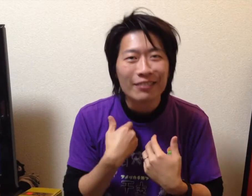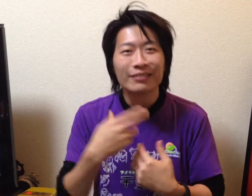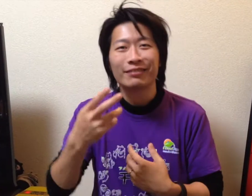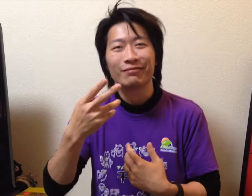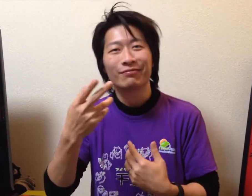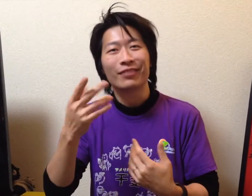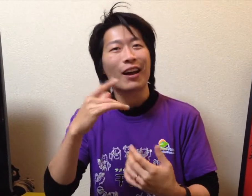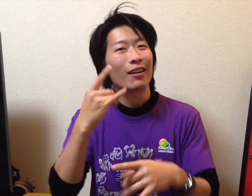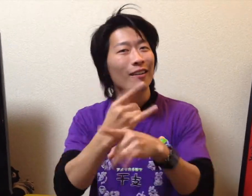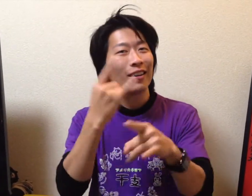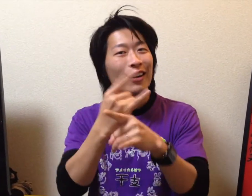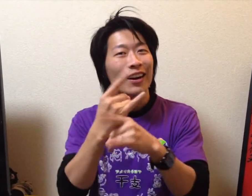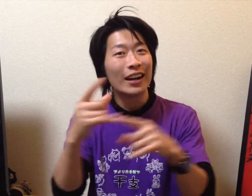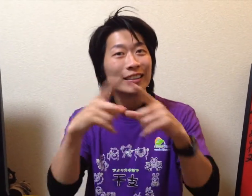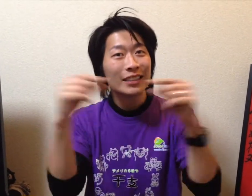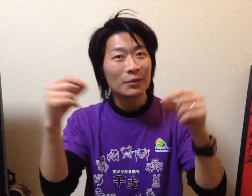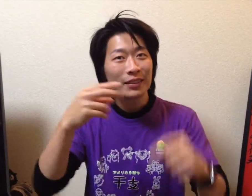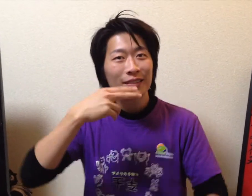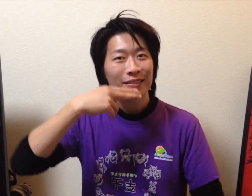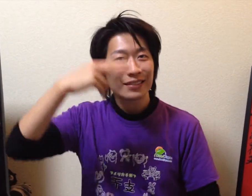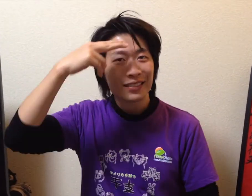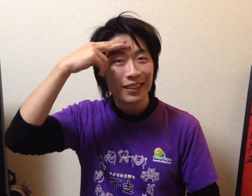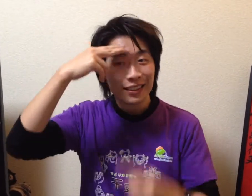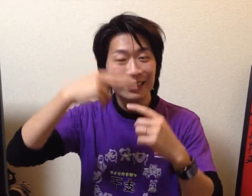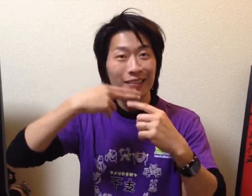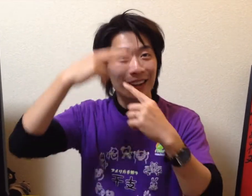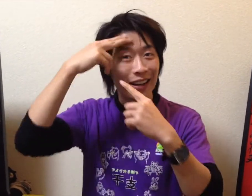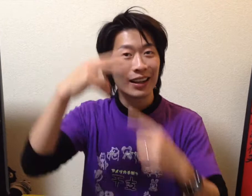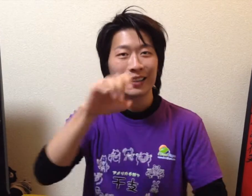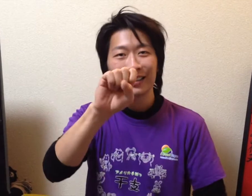Drinks as well as Japanese SAKE!